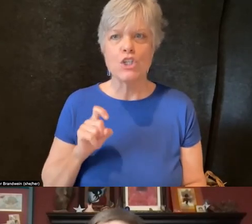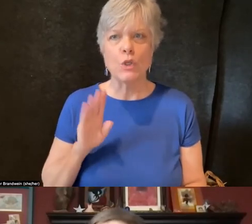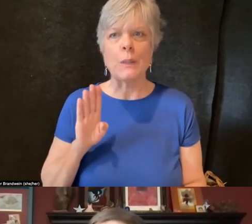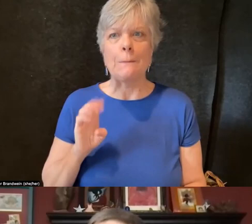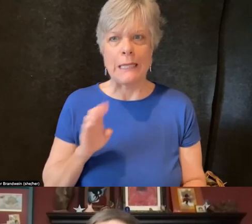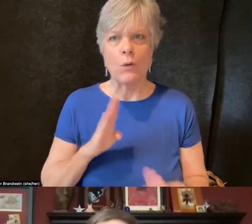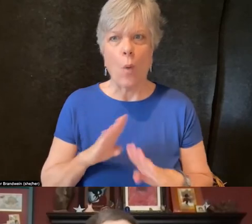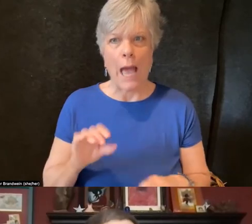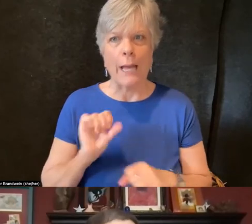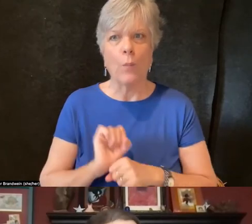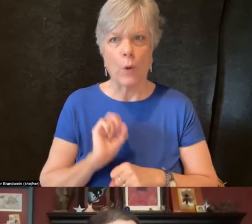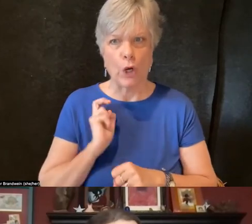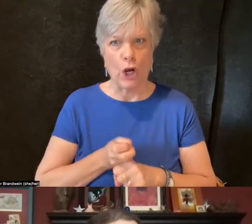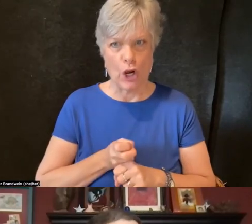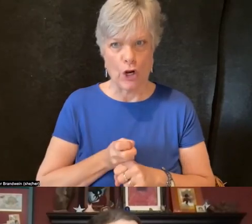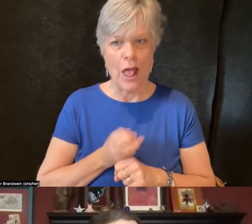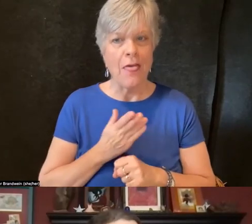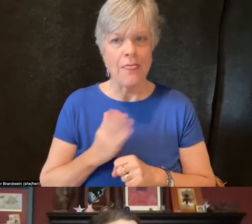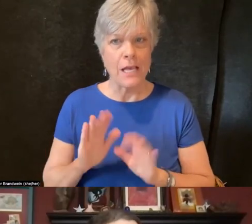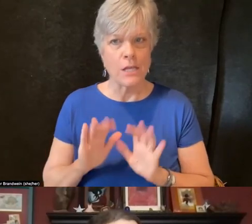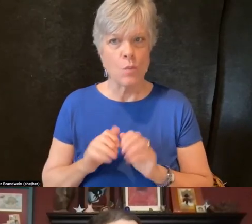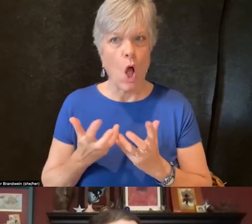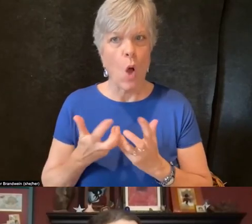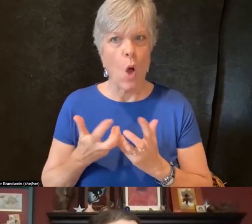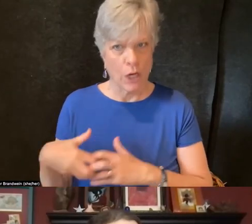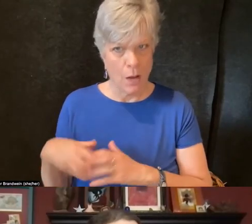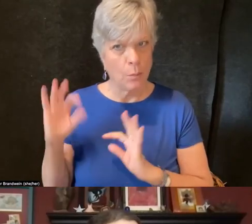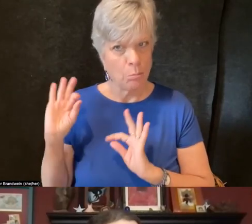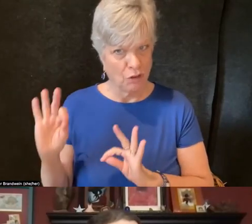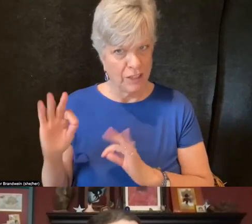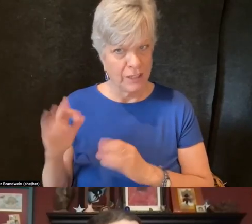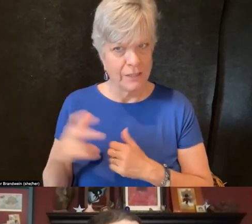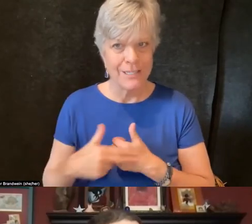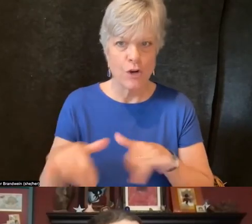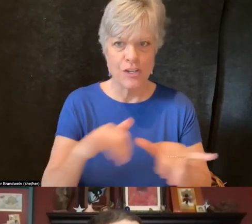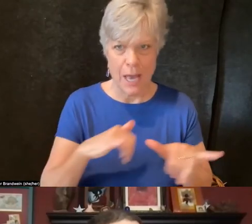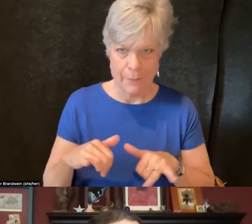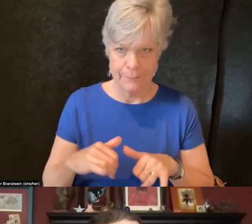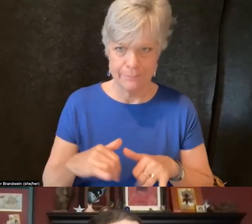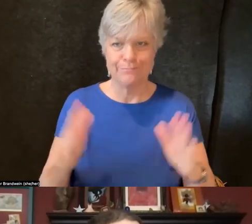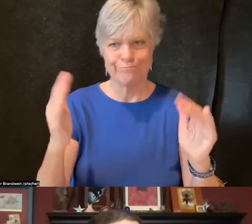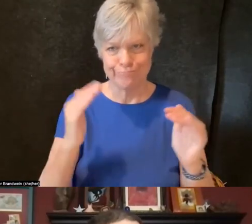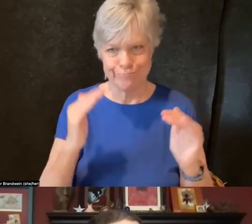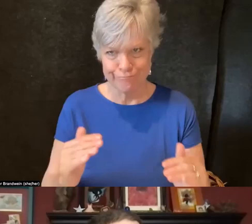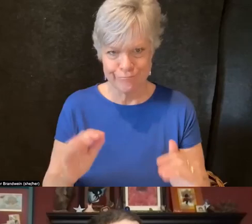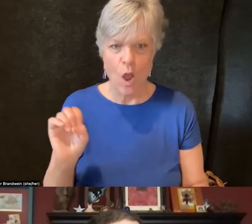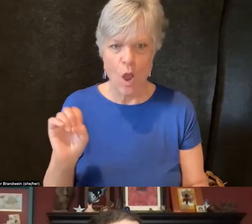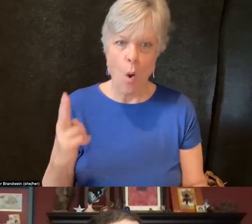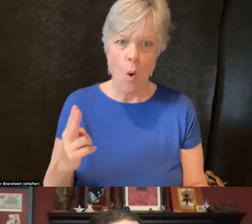and things will all pan out for me. Oh, the, quote, model minority myth.